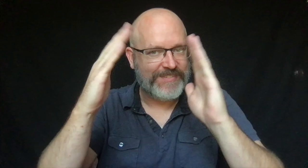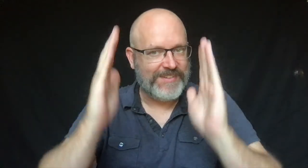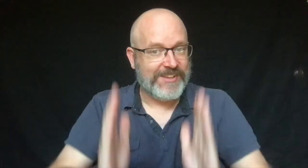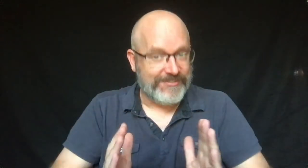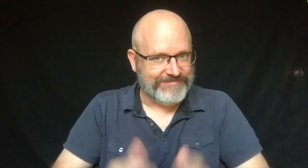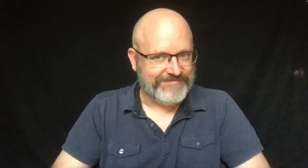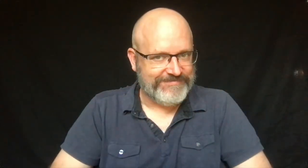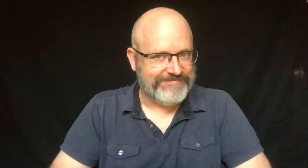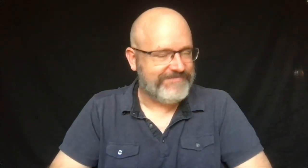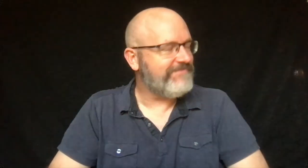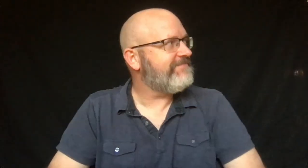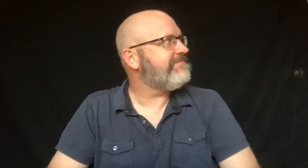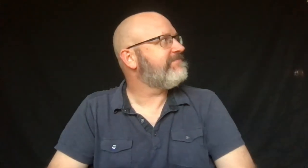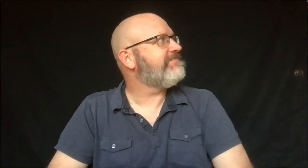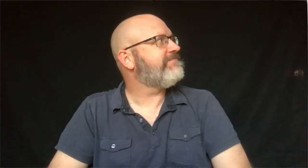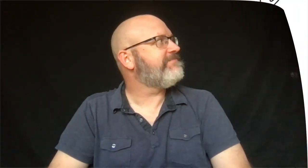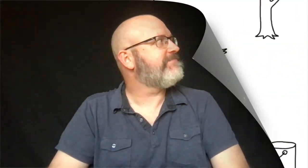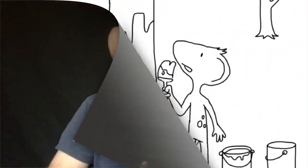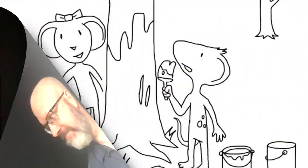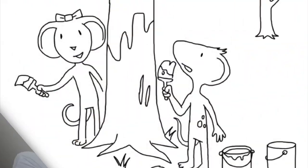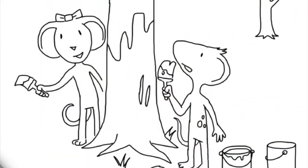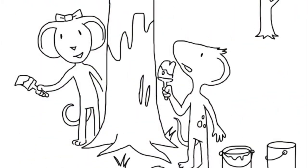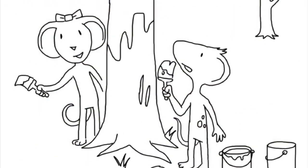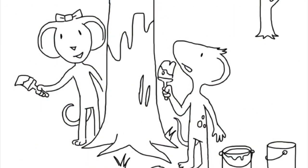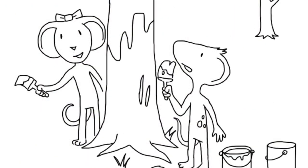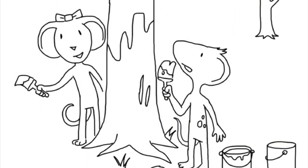They would build bird houses.